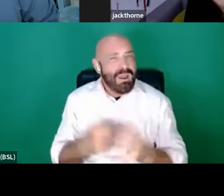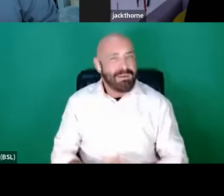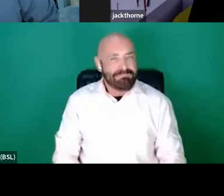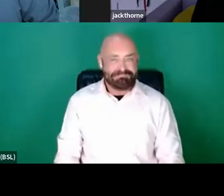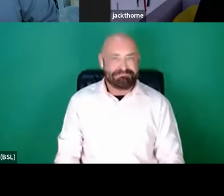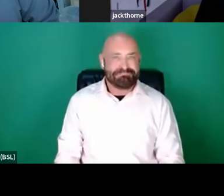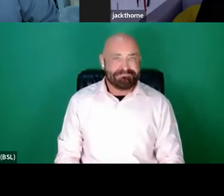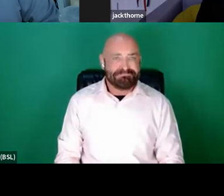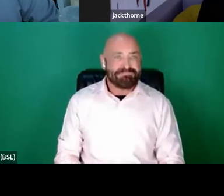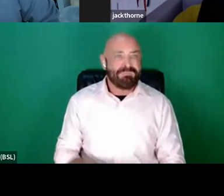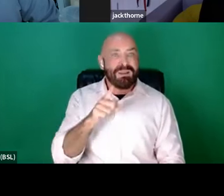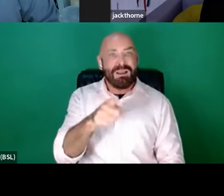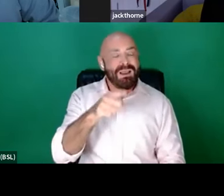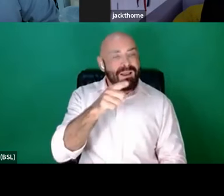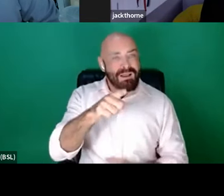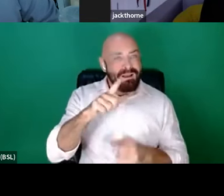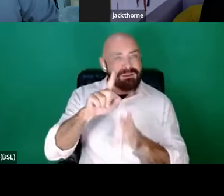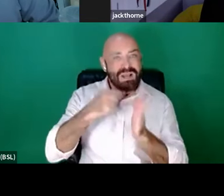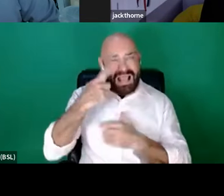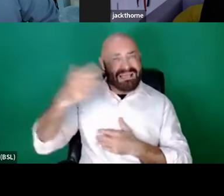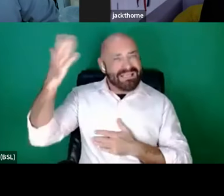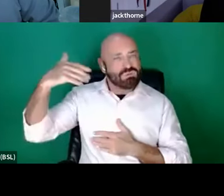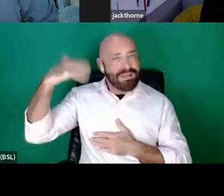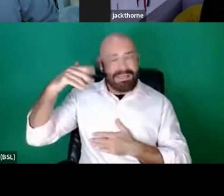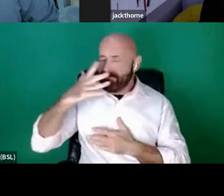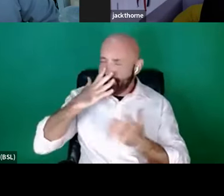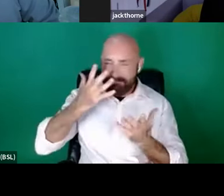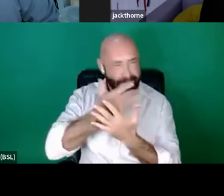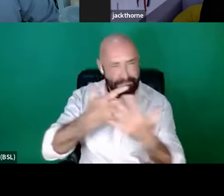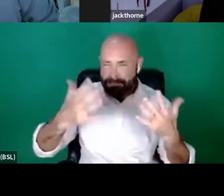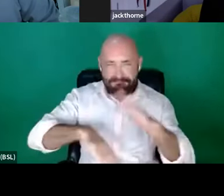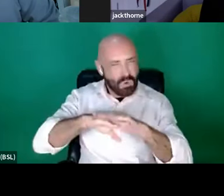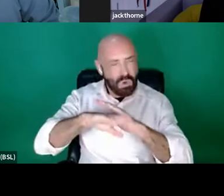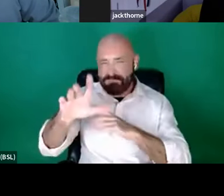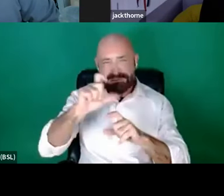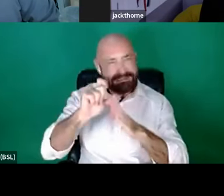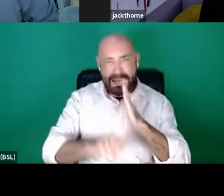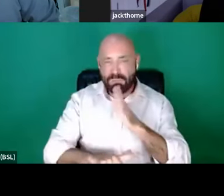And history is full of disabled heroes and I hope that we get the chance to tell some